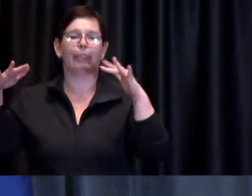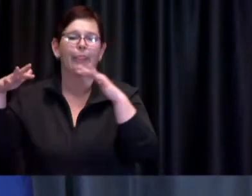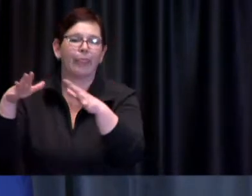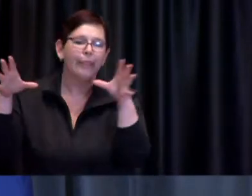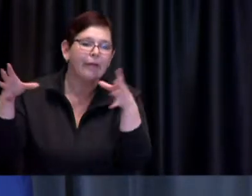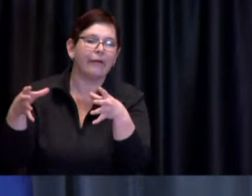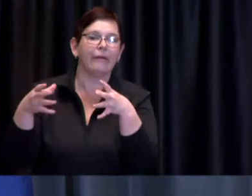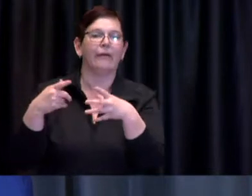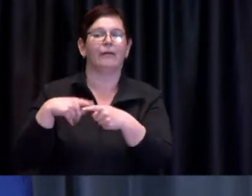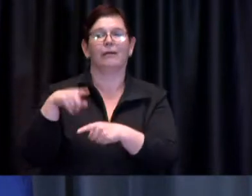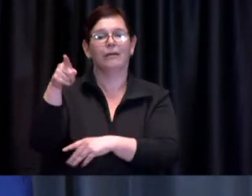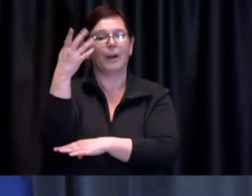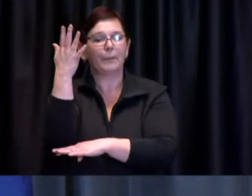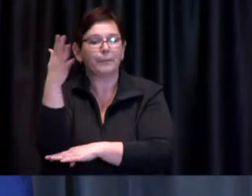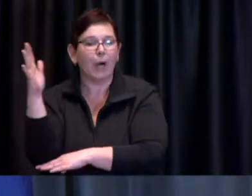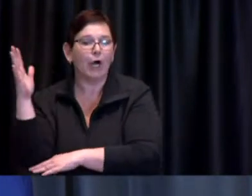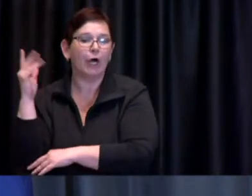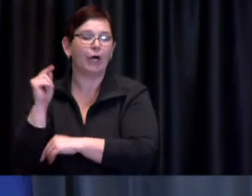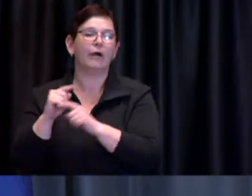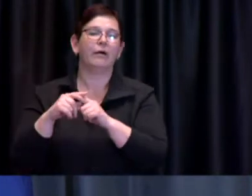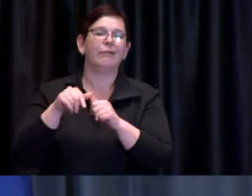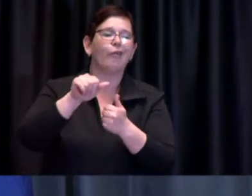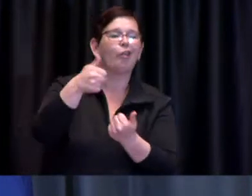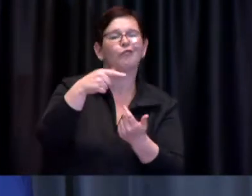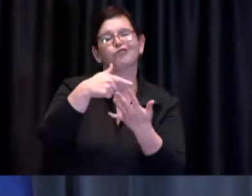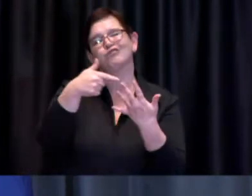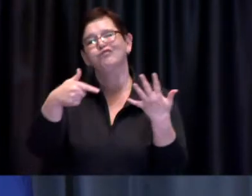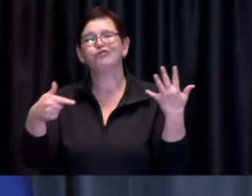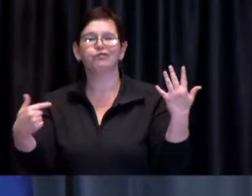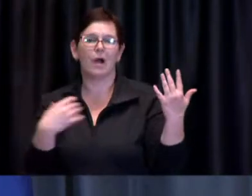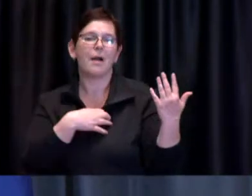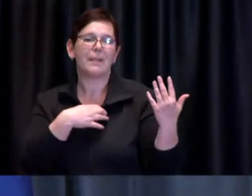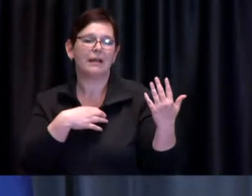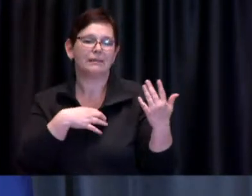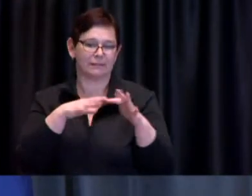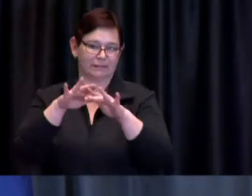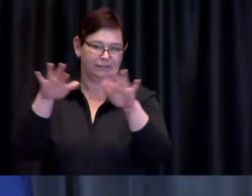of different types of complaints so as you've seen in the past and like we talked about